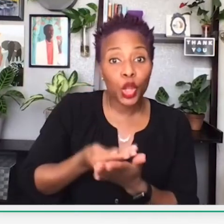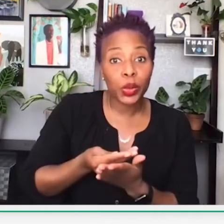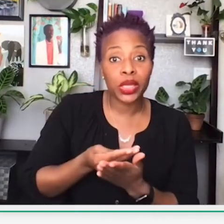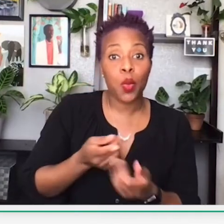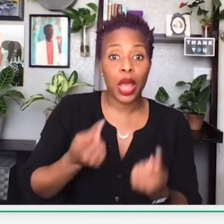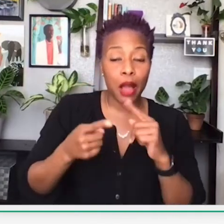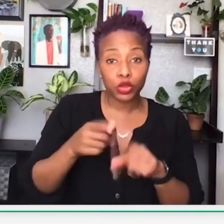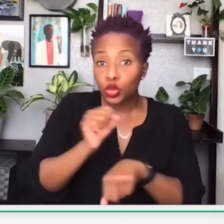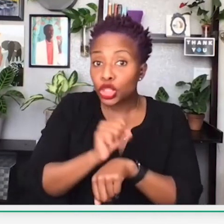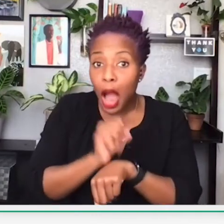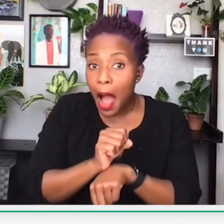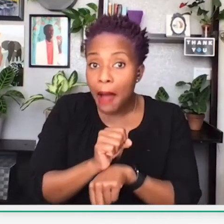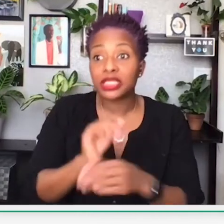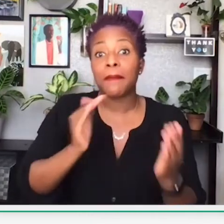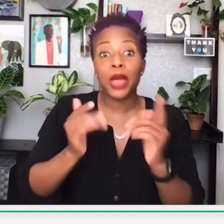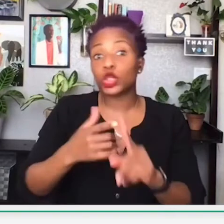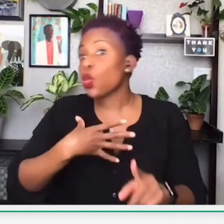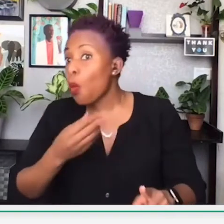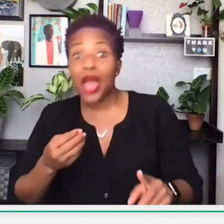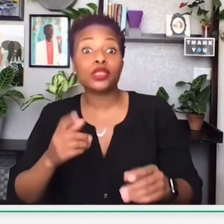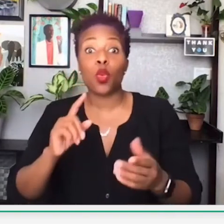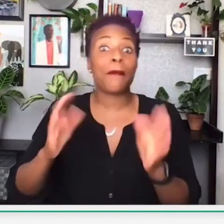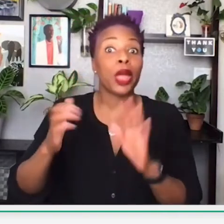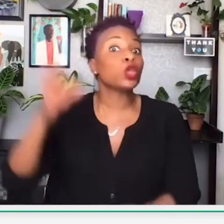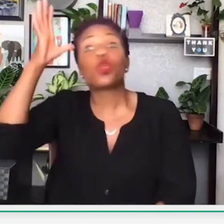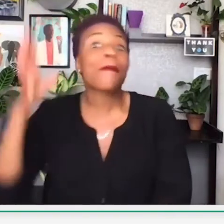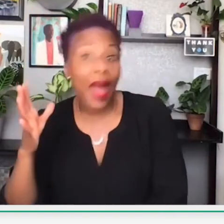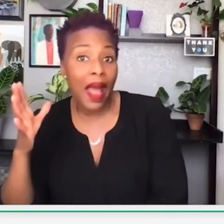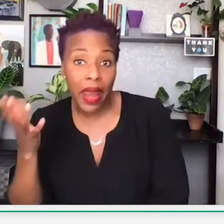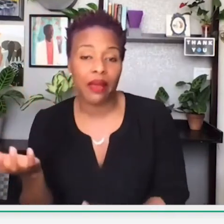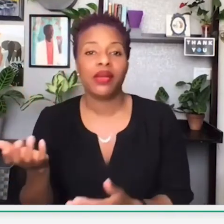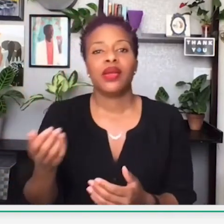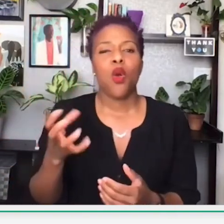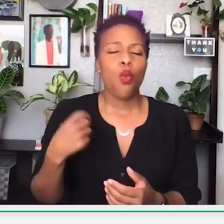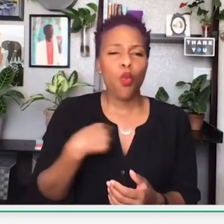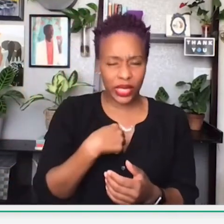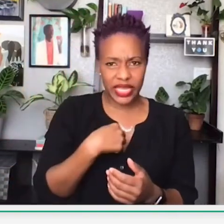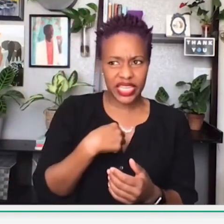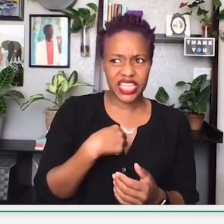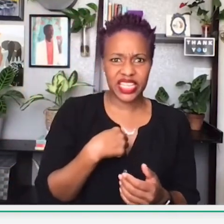We're not getting offered high salaries when it comes to employment,